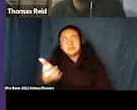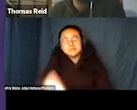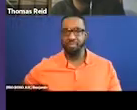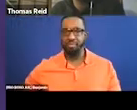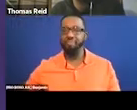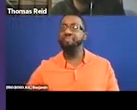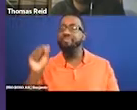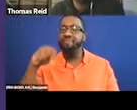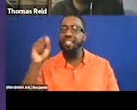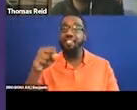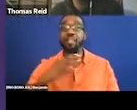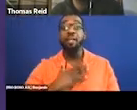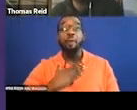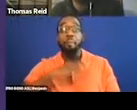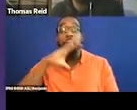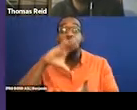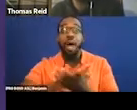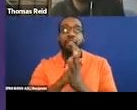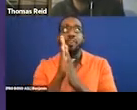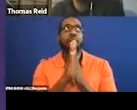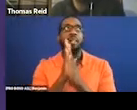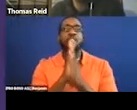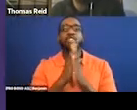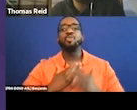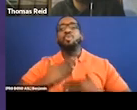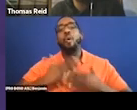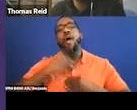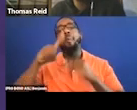because this was the first time we had that experience like we used to.